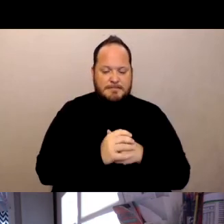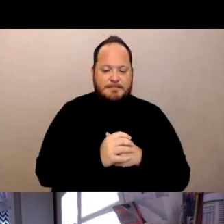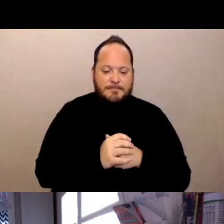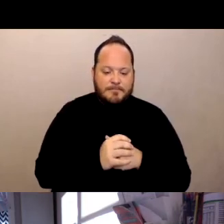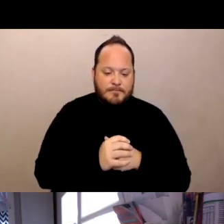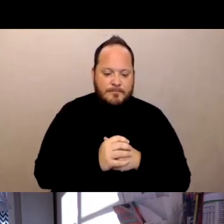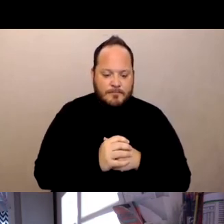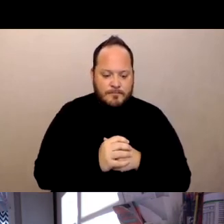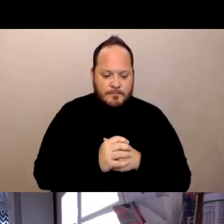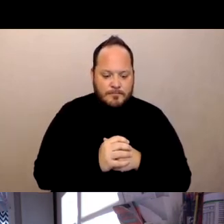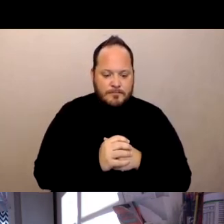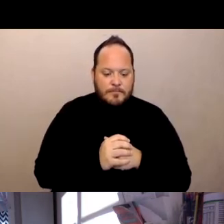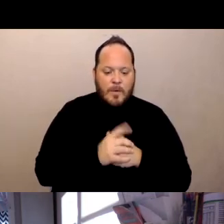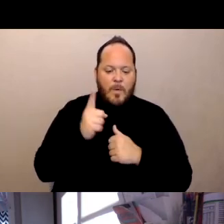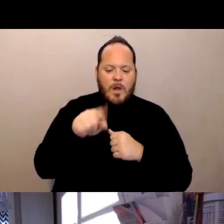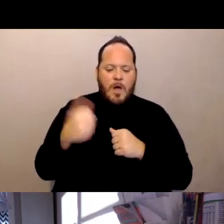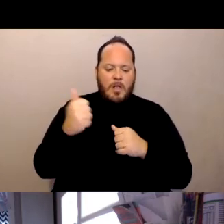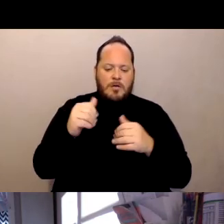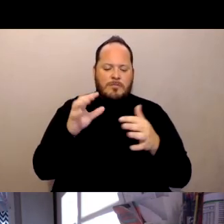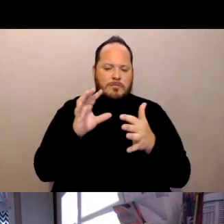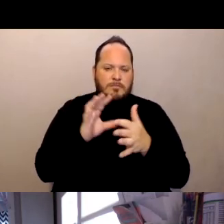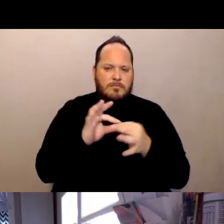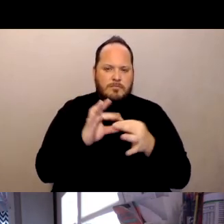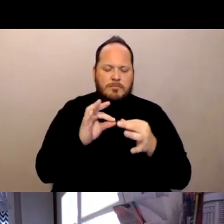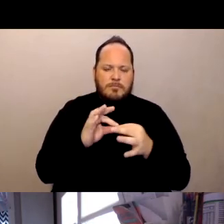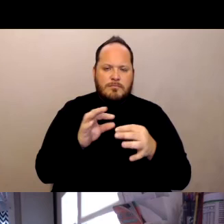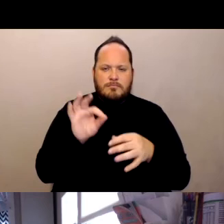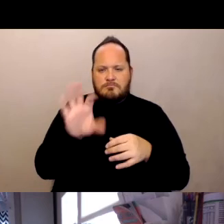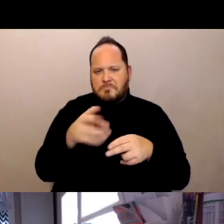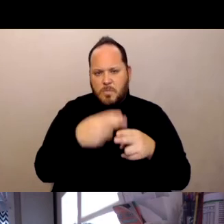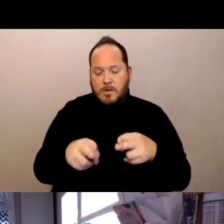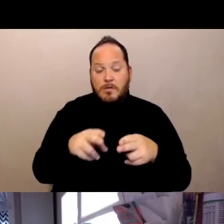during the pandemic what nursing homes were advised to do and what they became pretty adept at doing